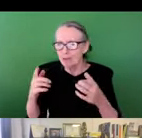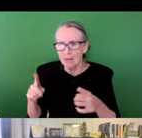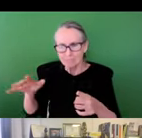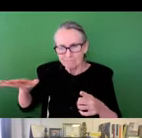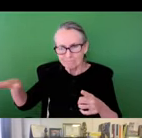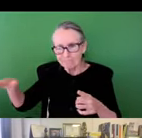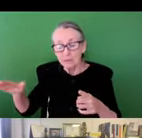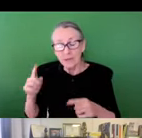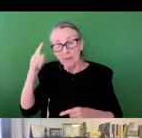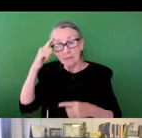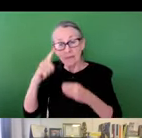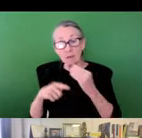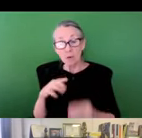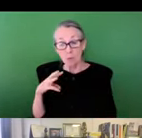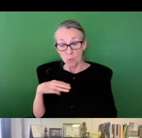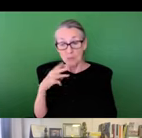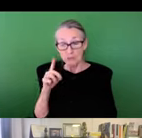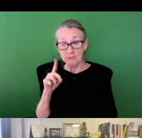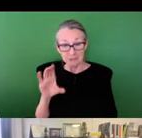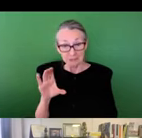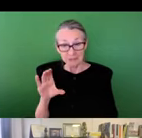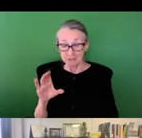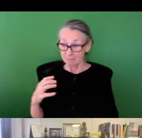of our work. If we think about the case